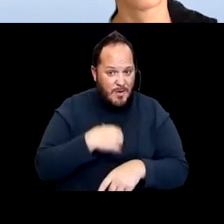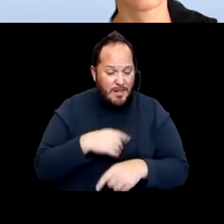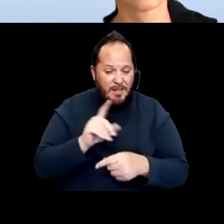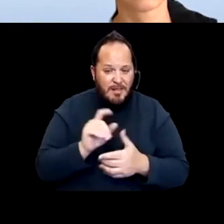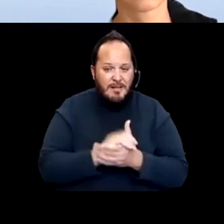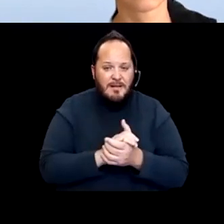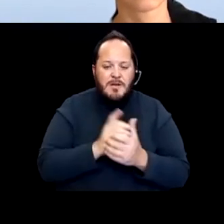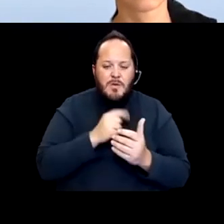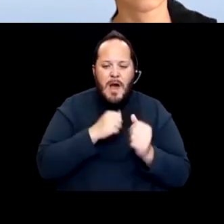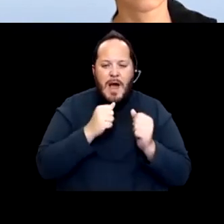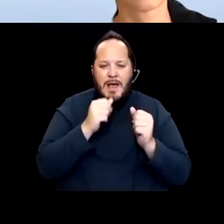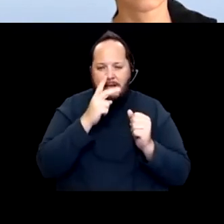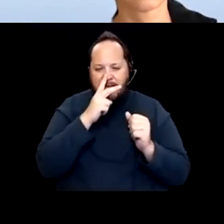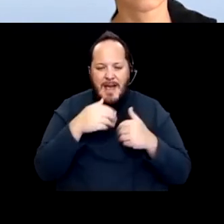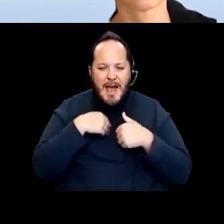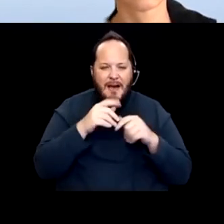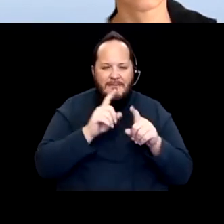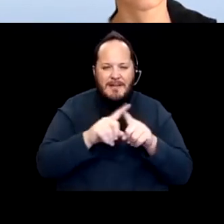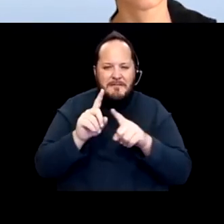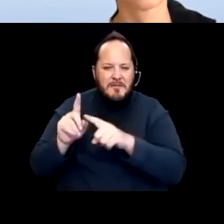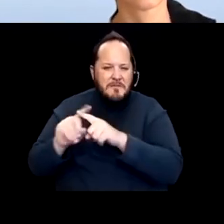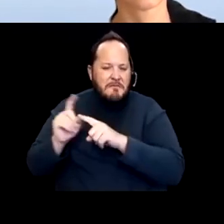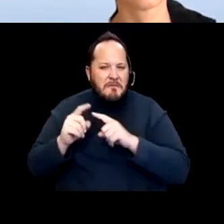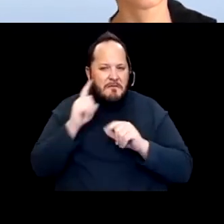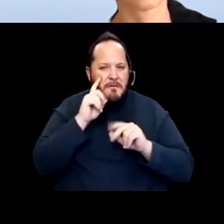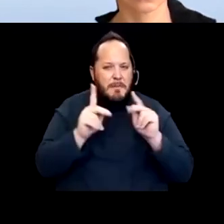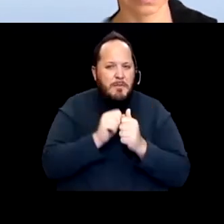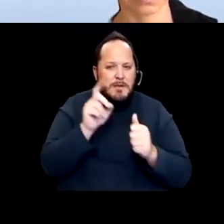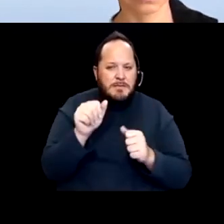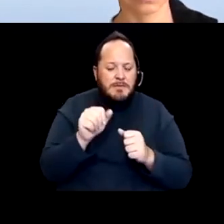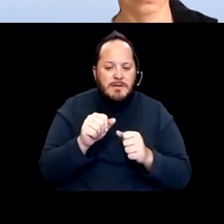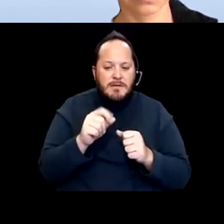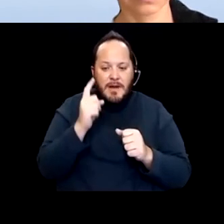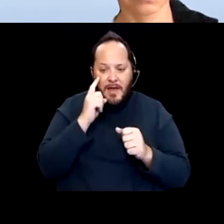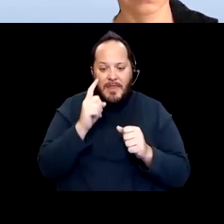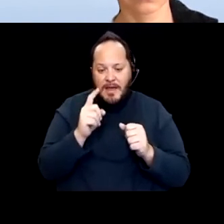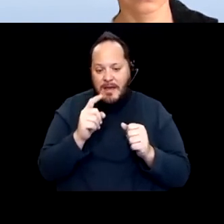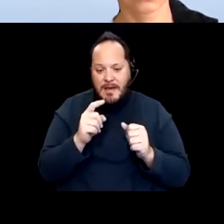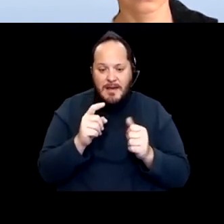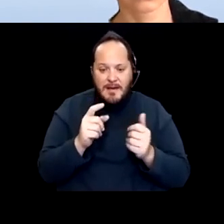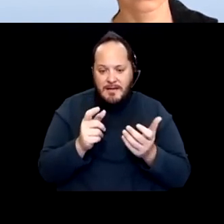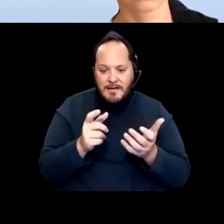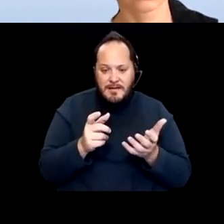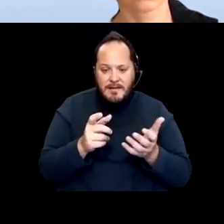in a lot of different ways for folks with disabilities. And we just had, I think it benefits from really kicking around the different scenarios